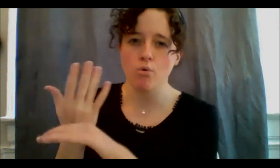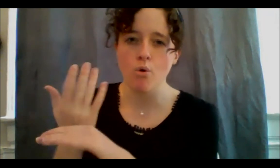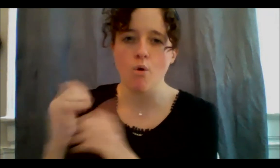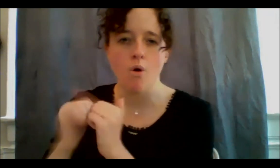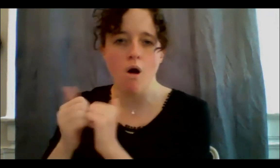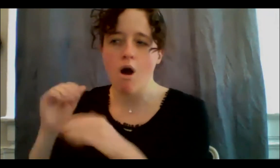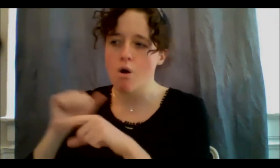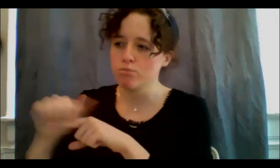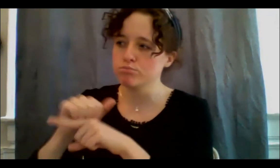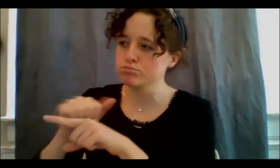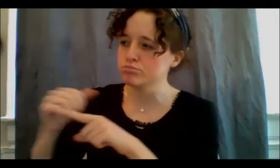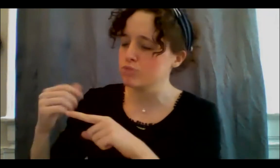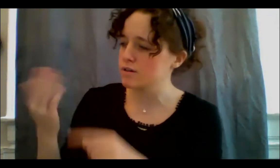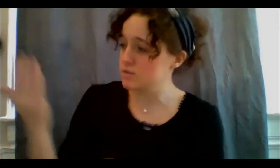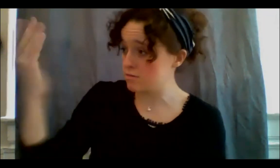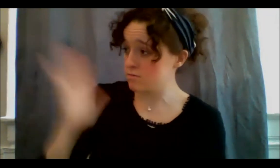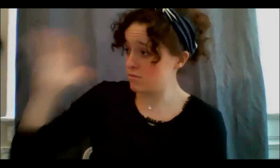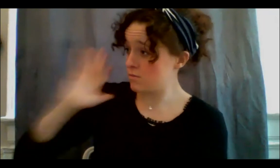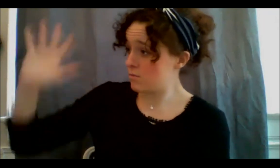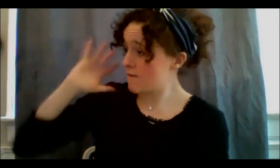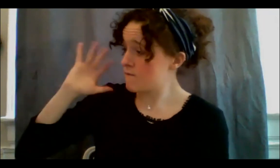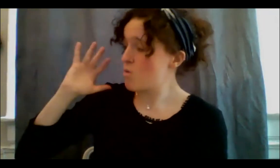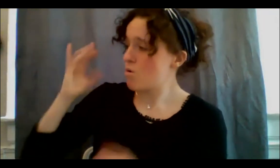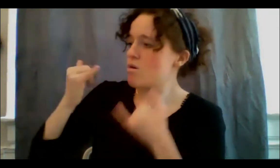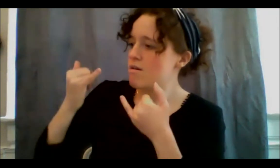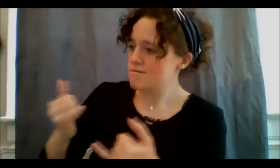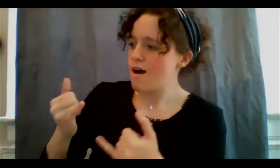we always had with the plants, our way of communicating with the plants,